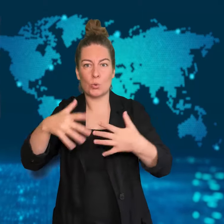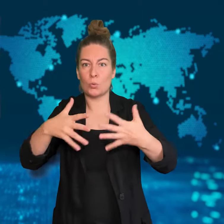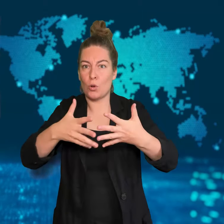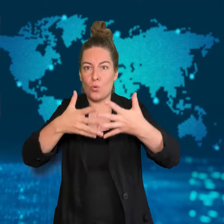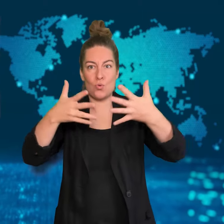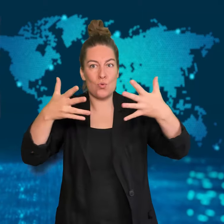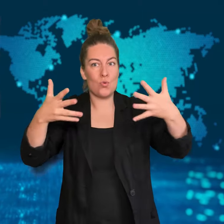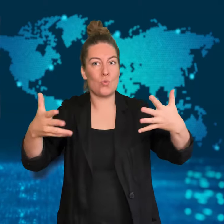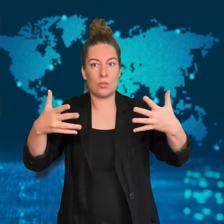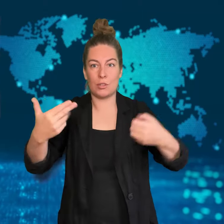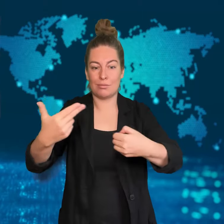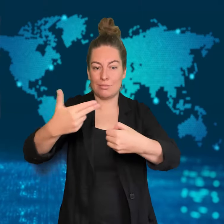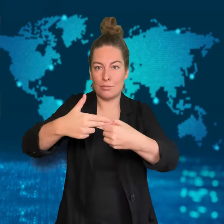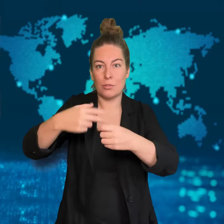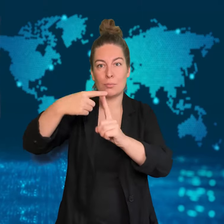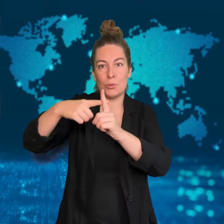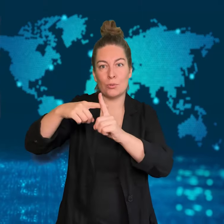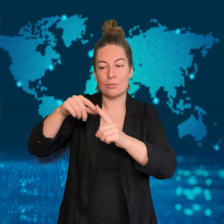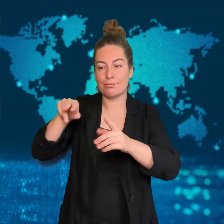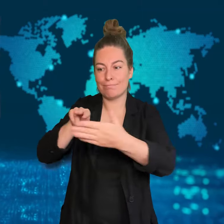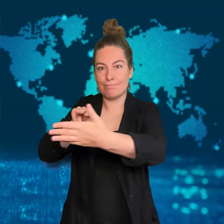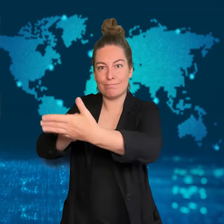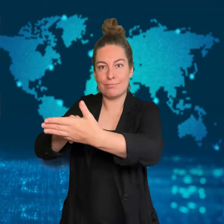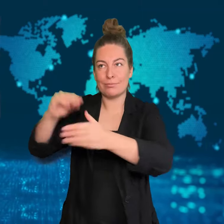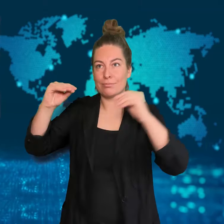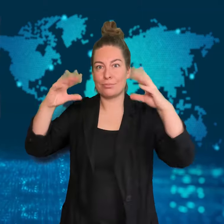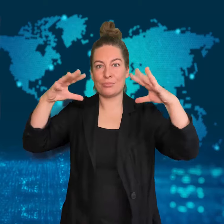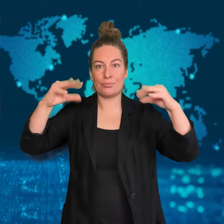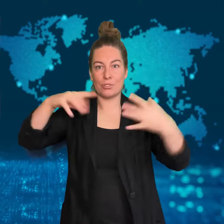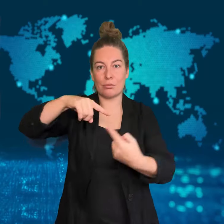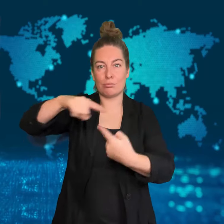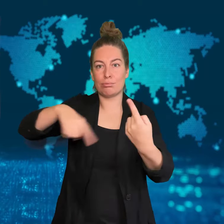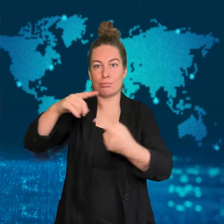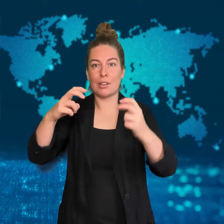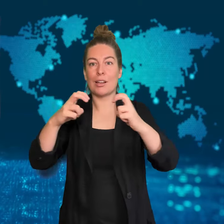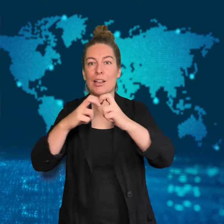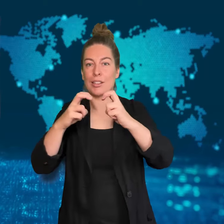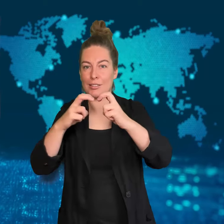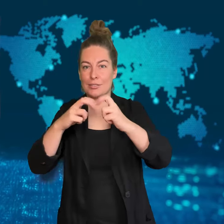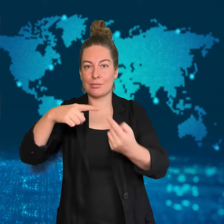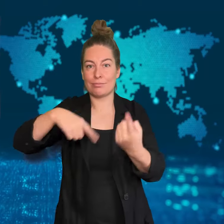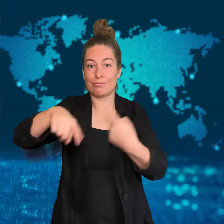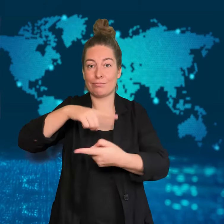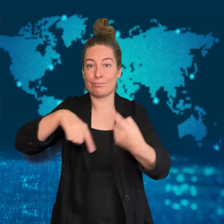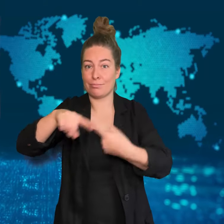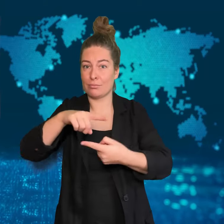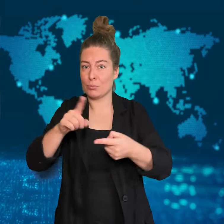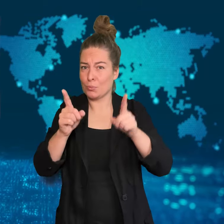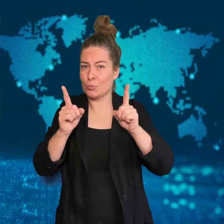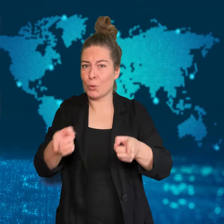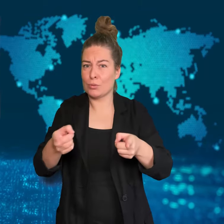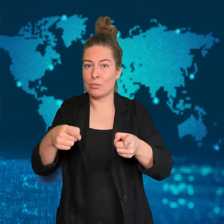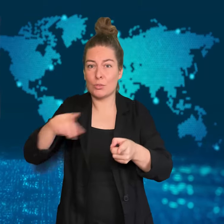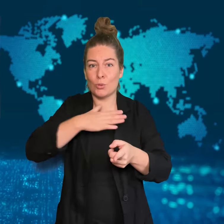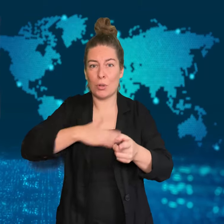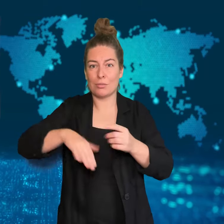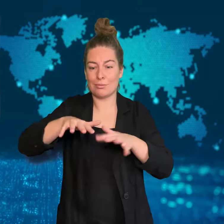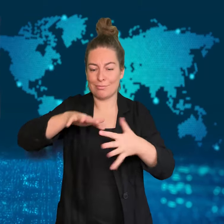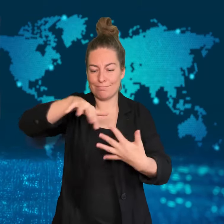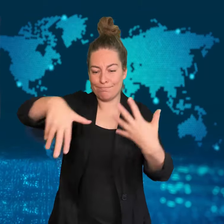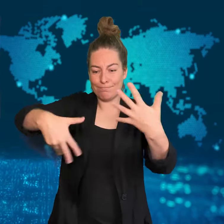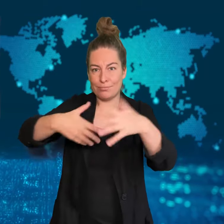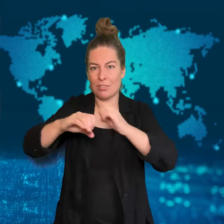This has meant that water production is 5% of its normal level